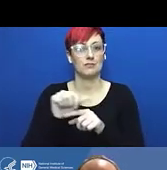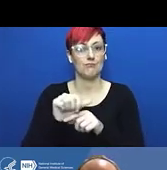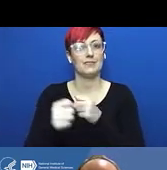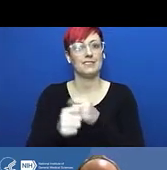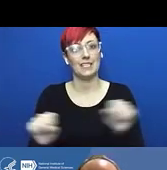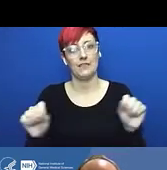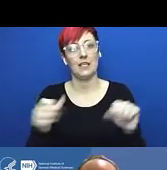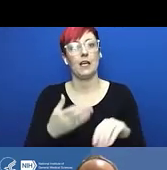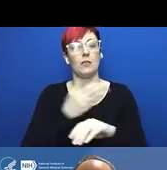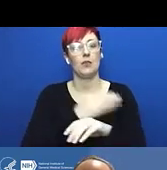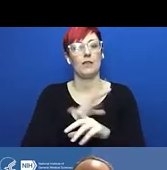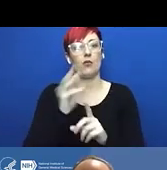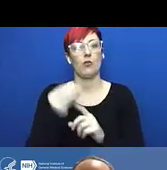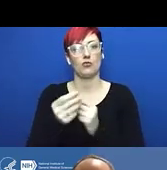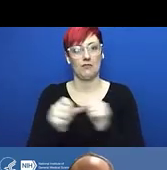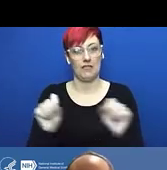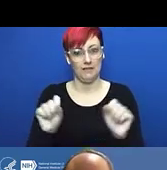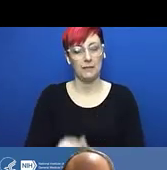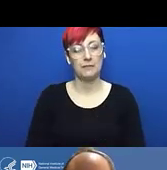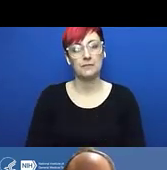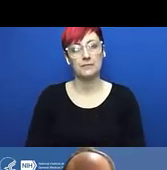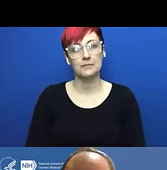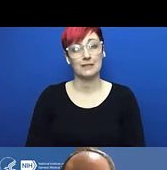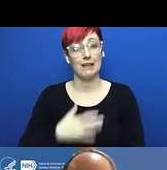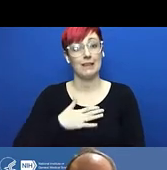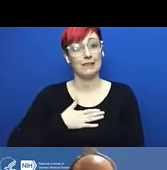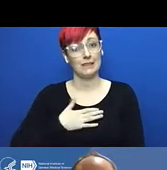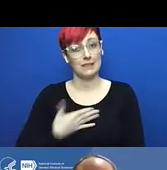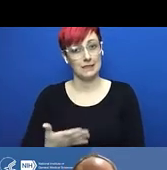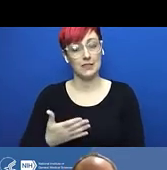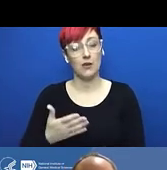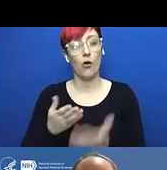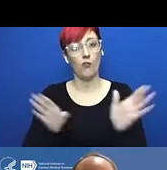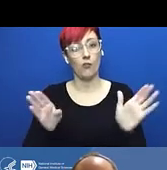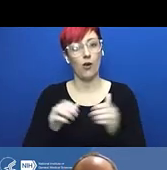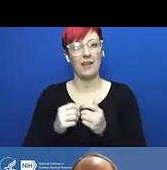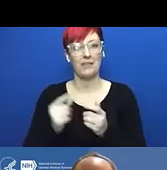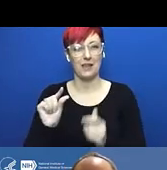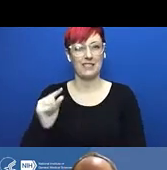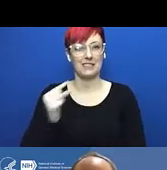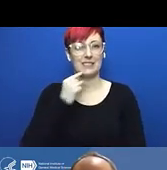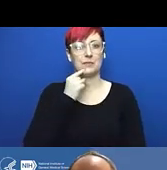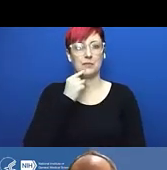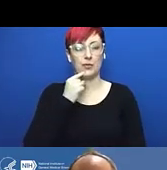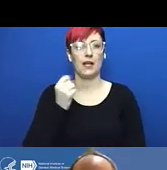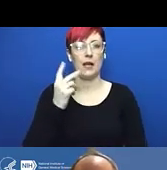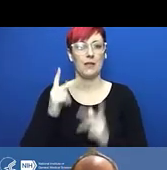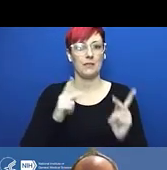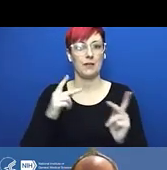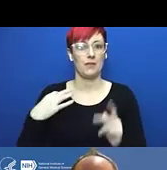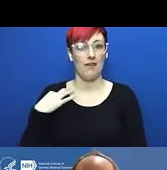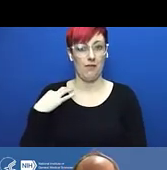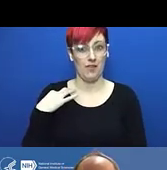concluded that in addition to that fact, that there was an inconsistent use of gloves in the laboratory,